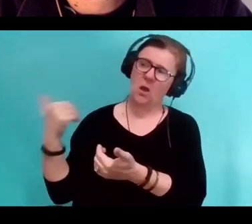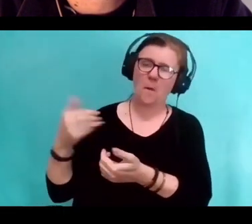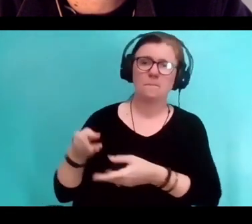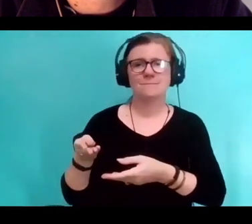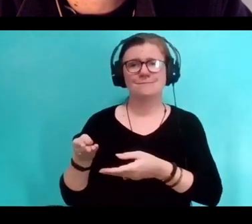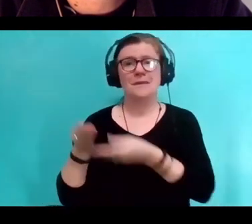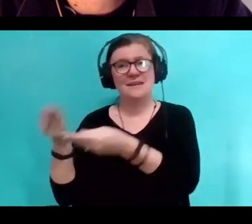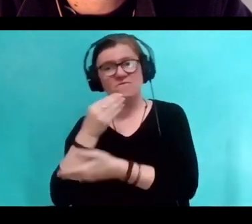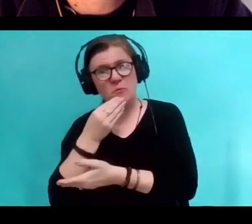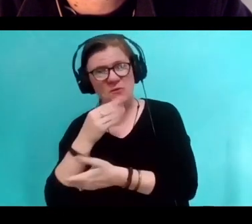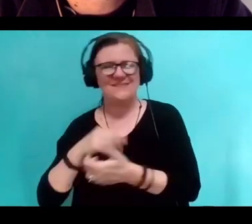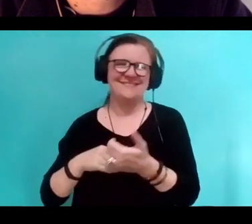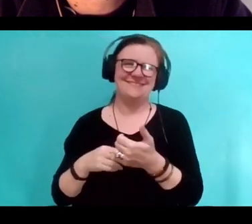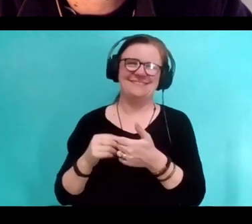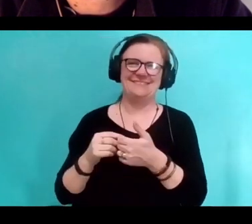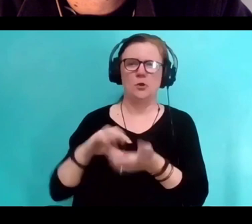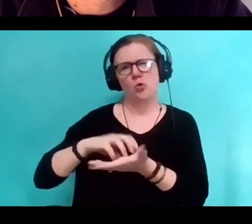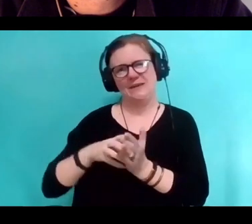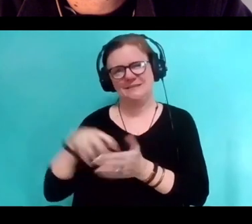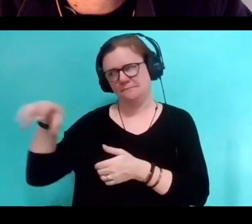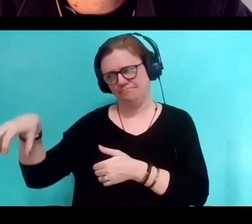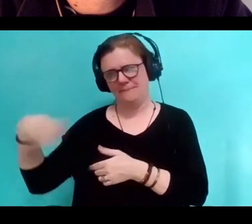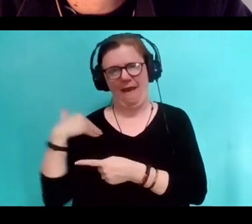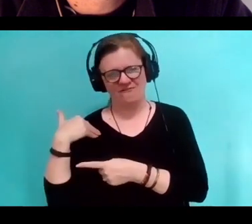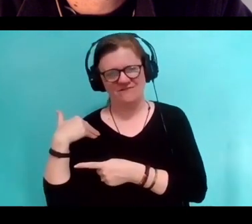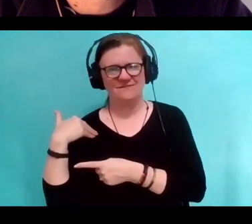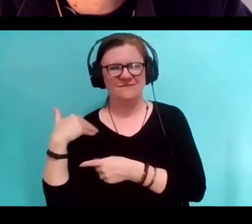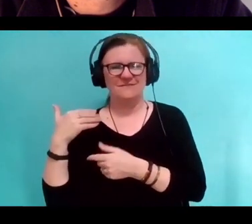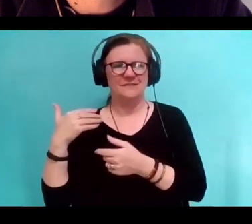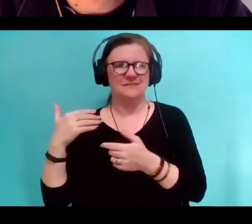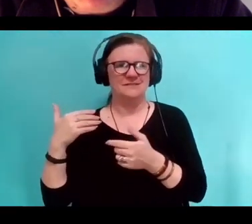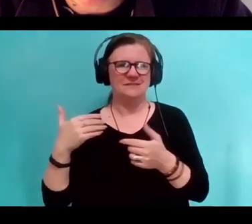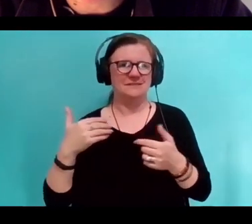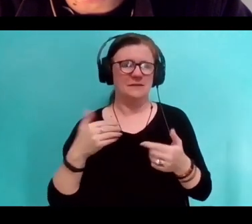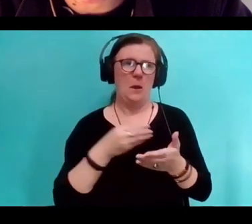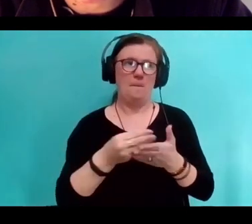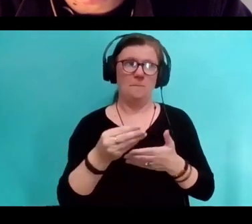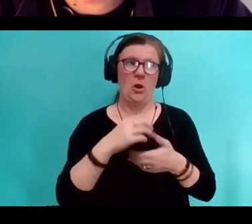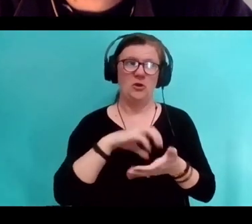I always have cookies. (chuckles) I button my own weight in cookies. I remember your cookies.